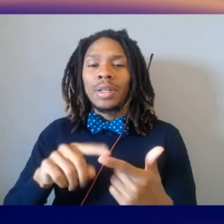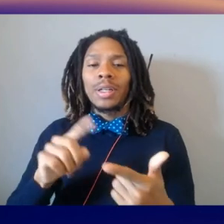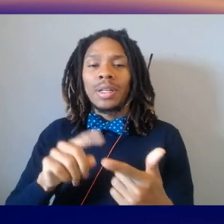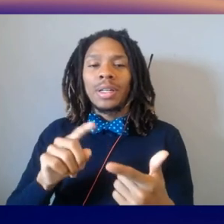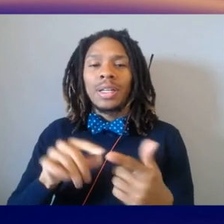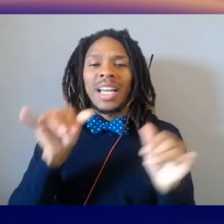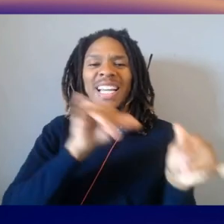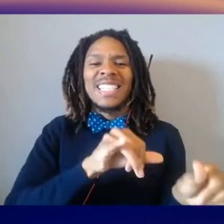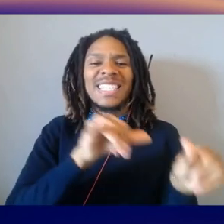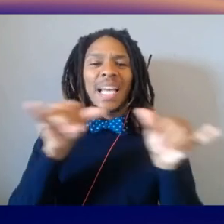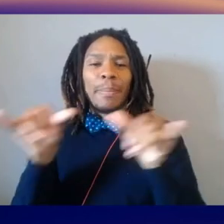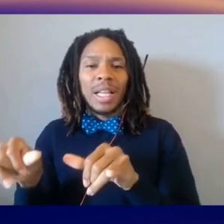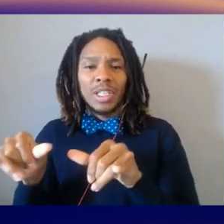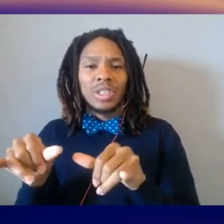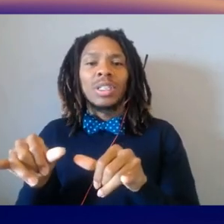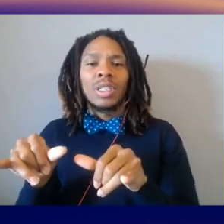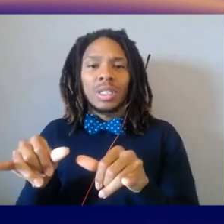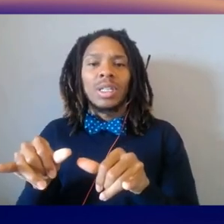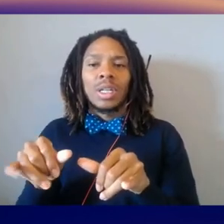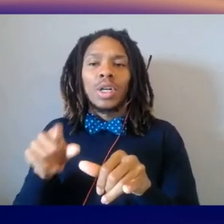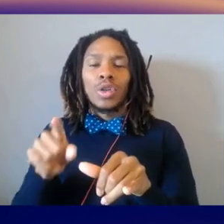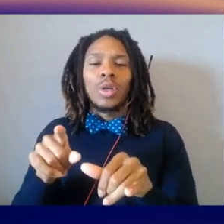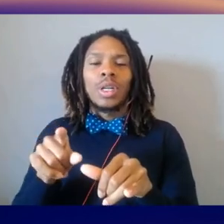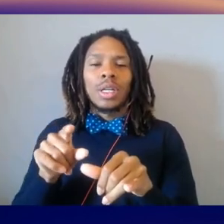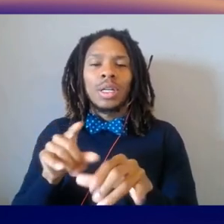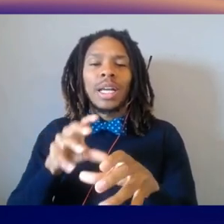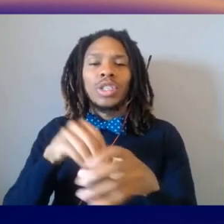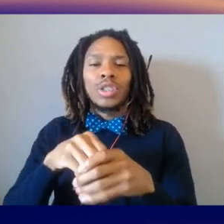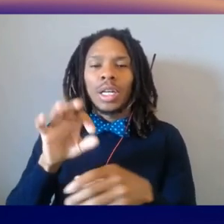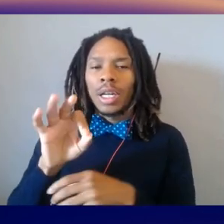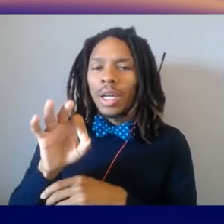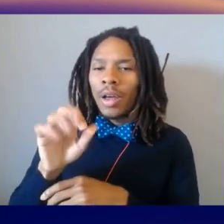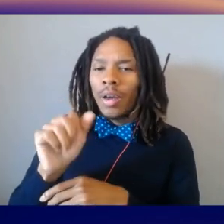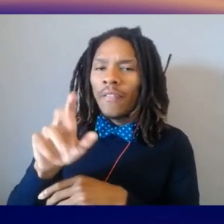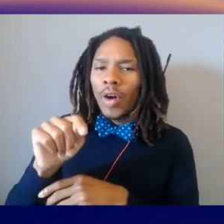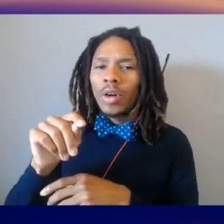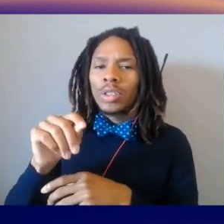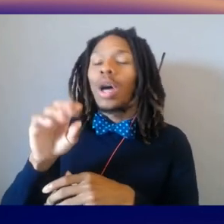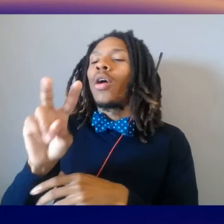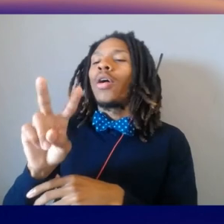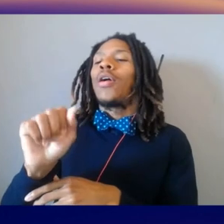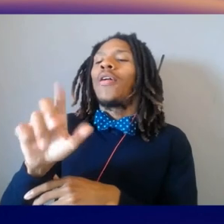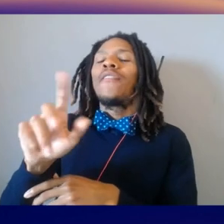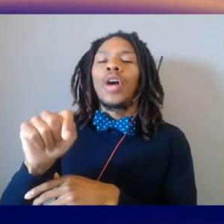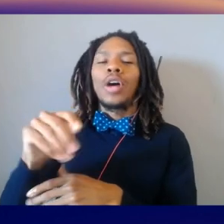you can now inject faults into the factory to see what actually happens. Use reinforcement learning to perfect it,